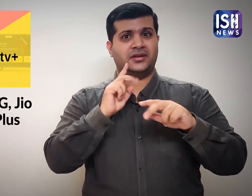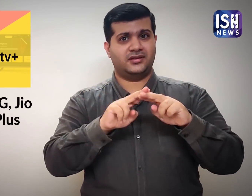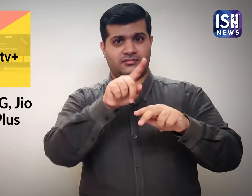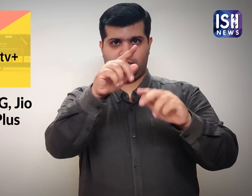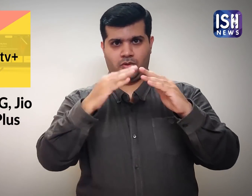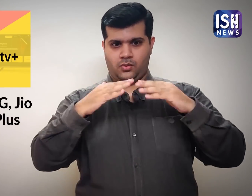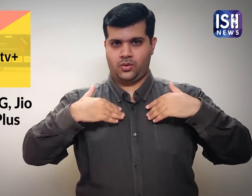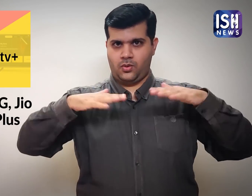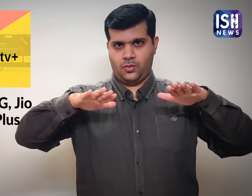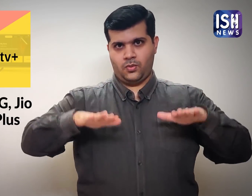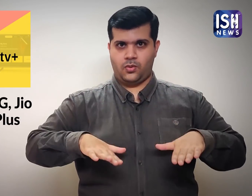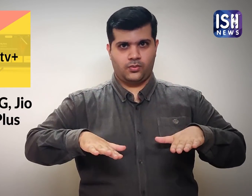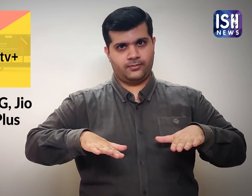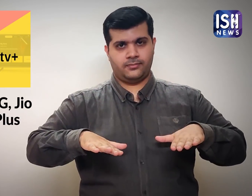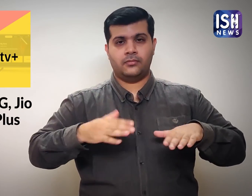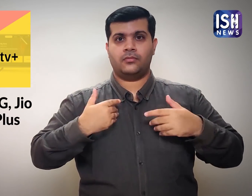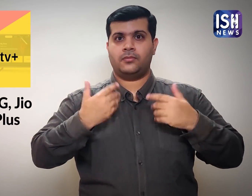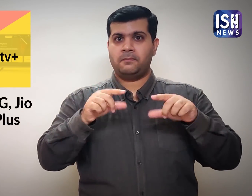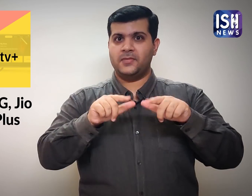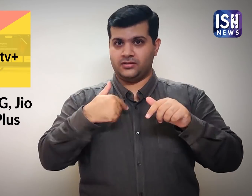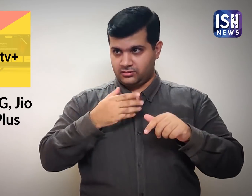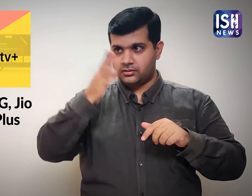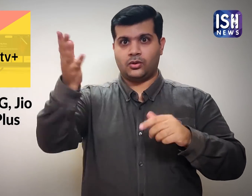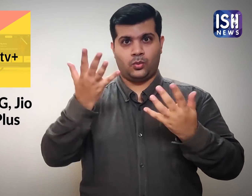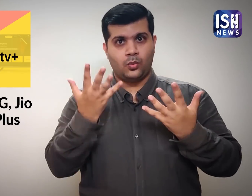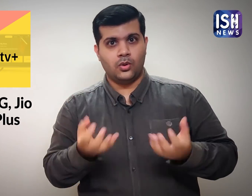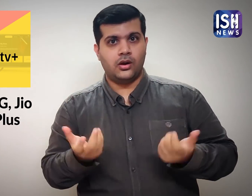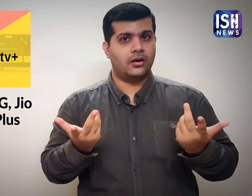He said if you are at home and want to attend a meeting,